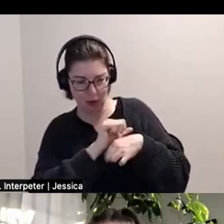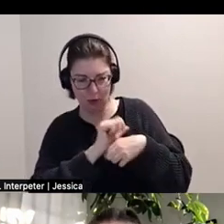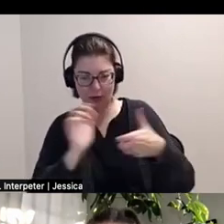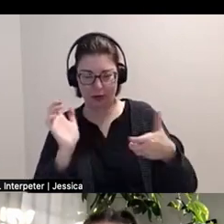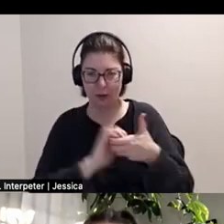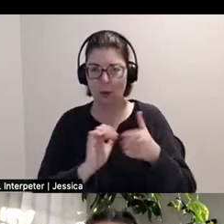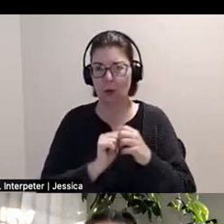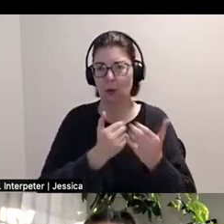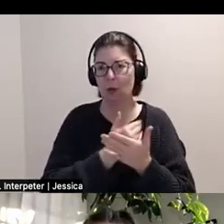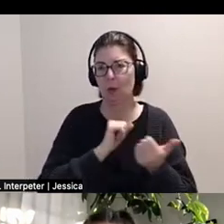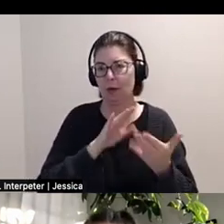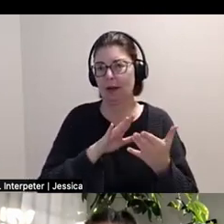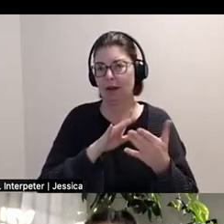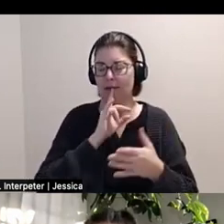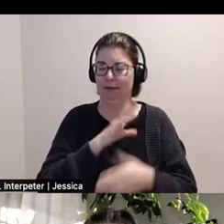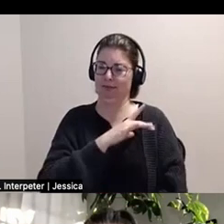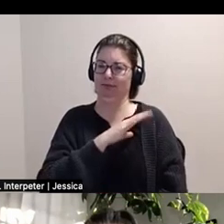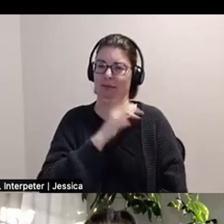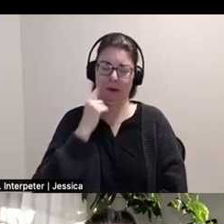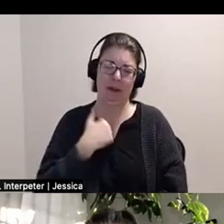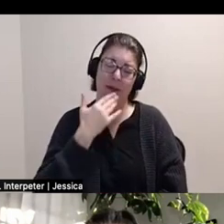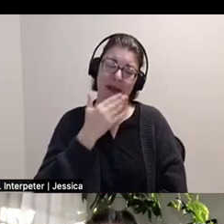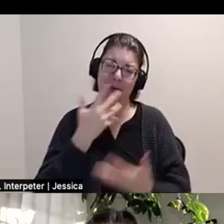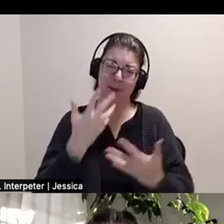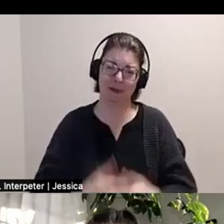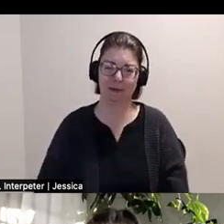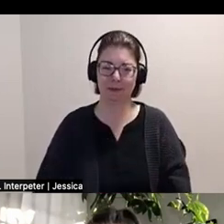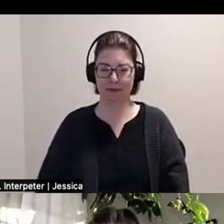for me was really, really, really special. So thank you.